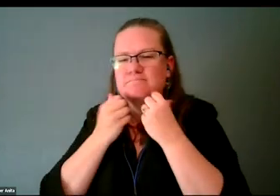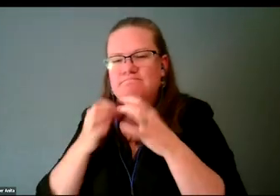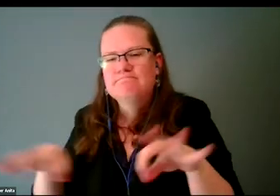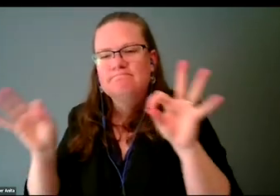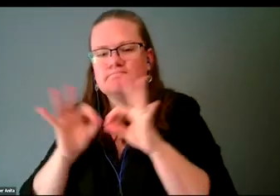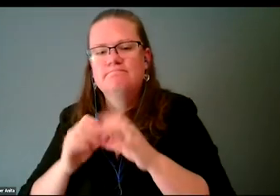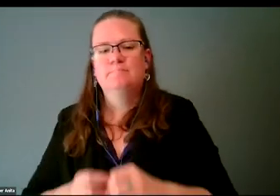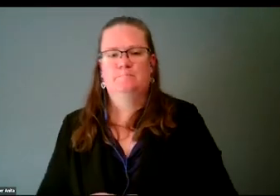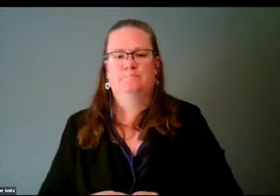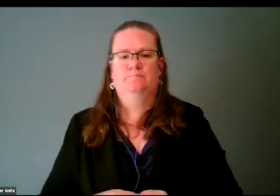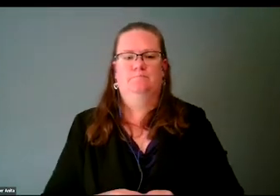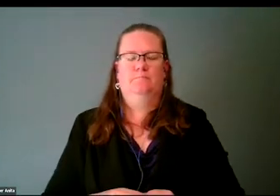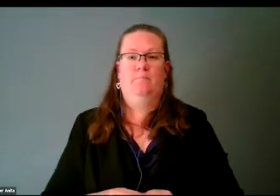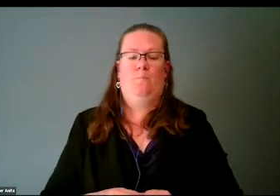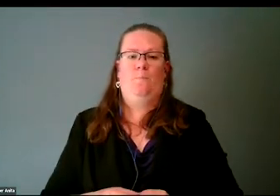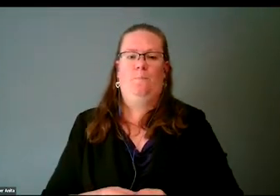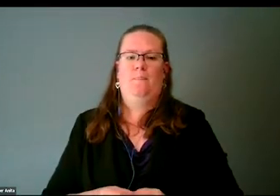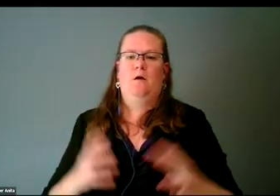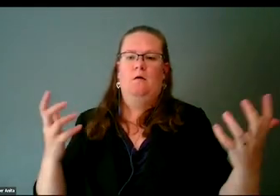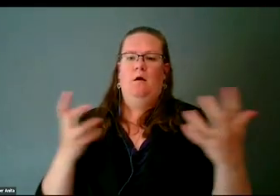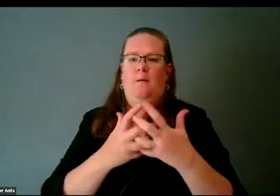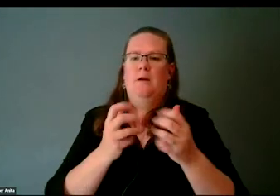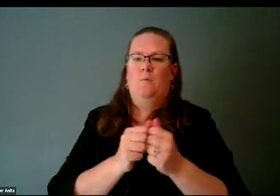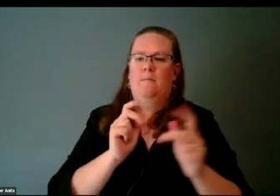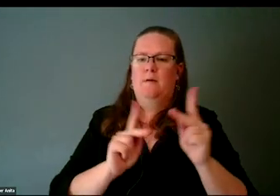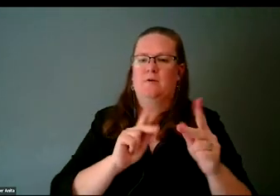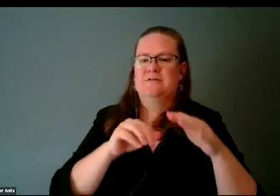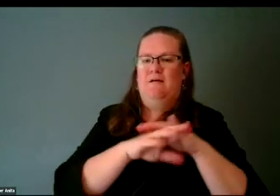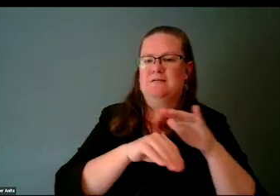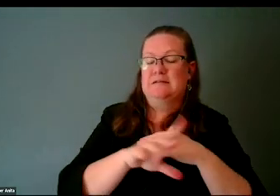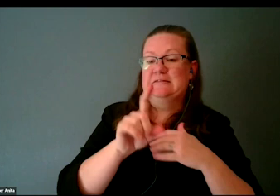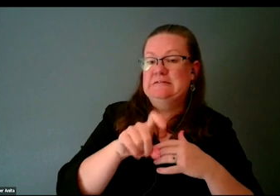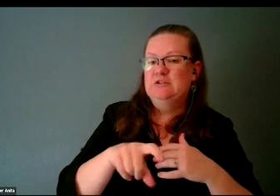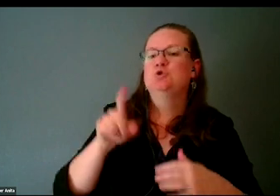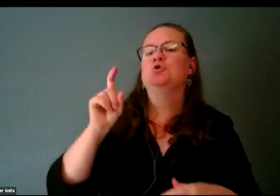Accommodating people's access needs should be an integrated part of our culture.